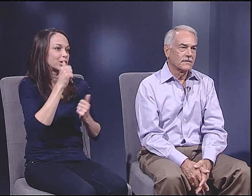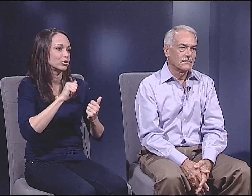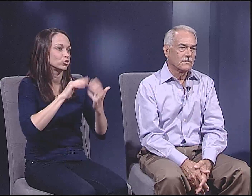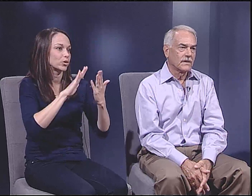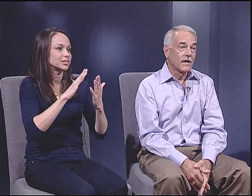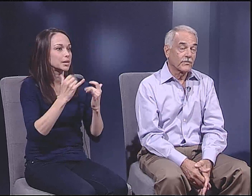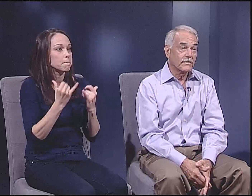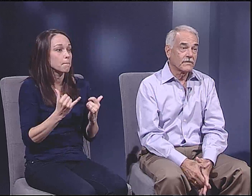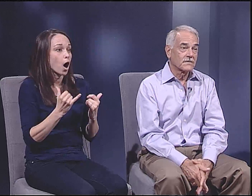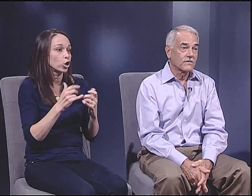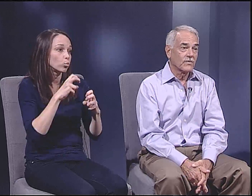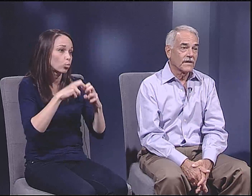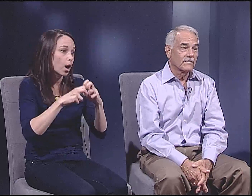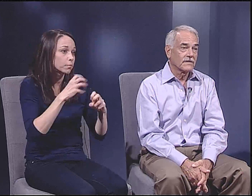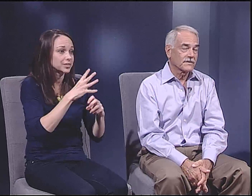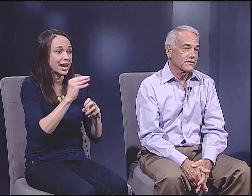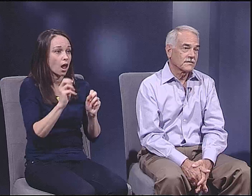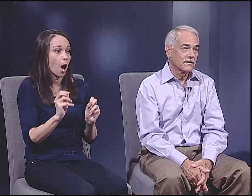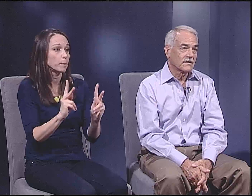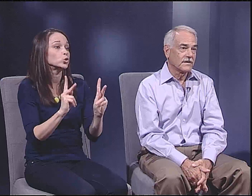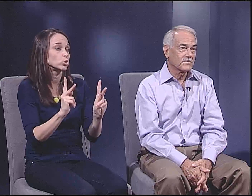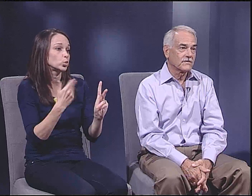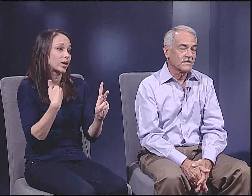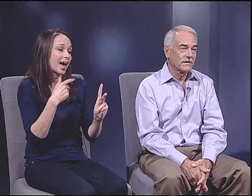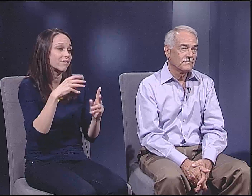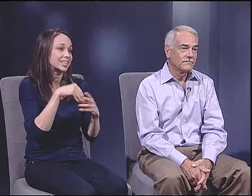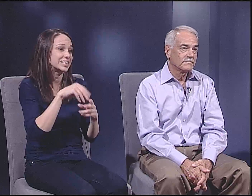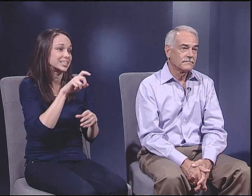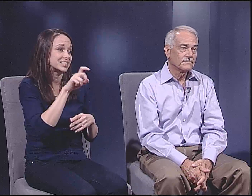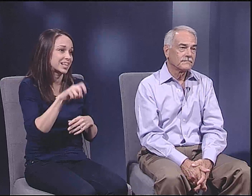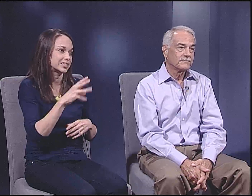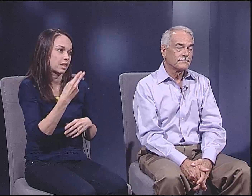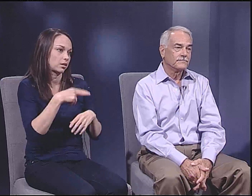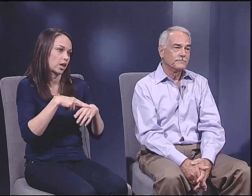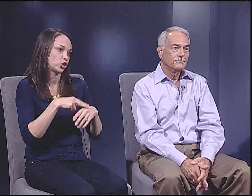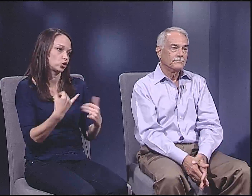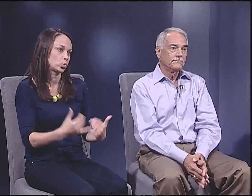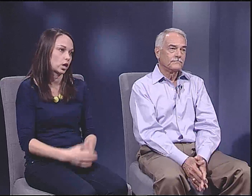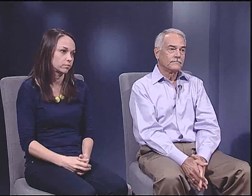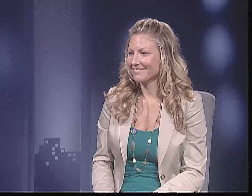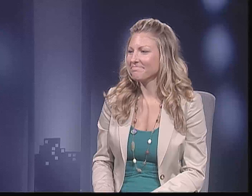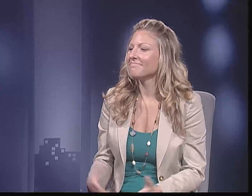and better address the modern problems and opportunities that we have in Texas and in the nation today.